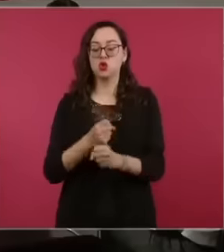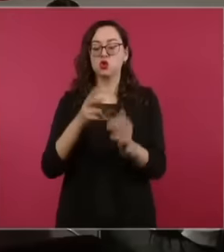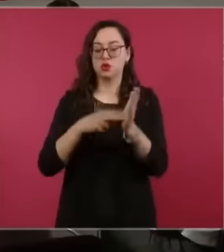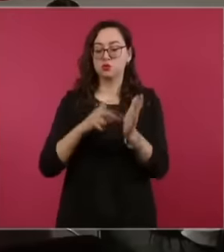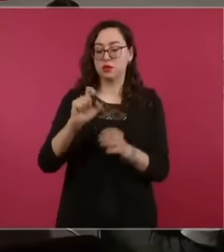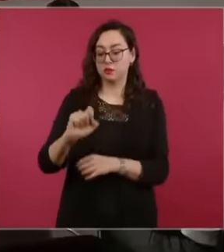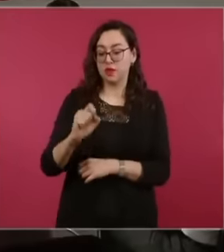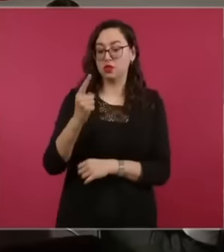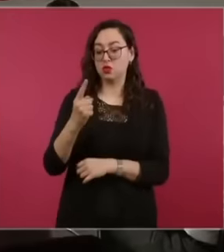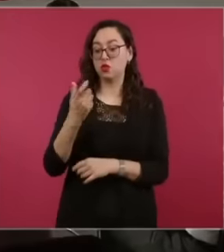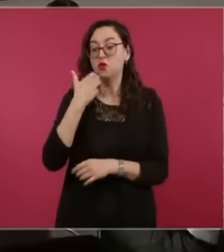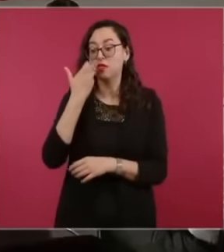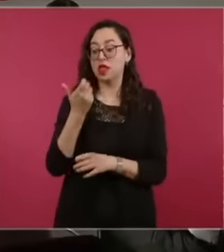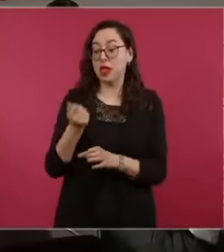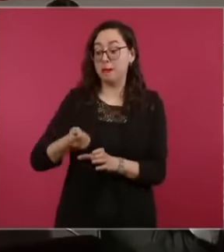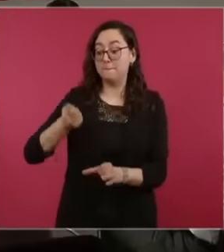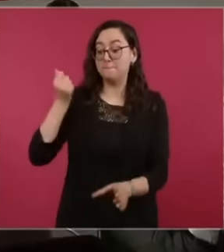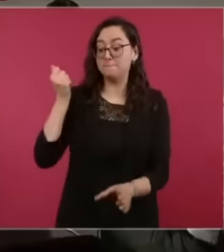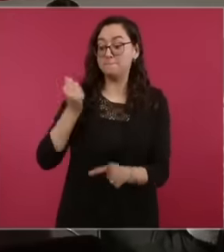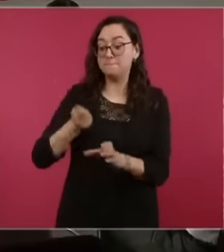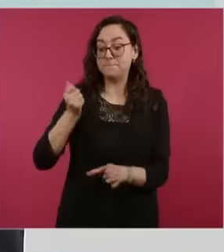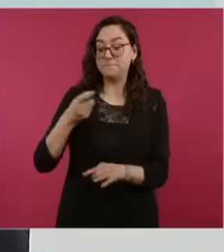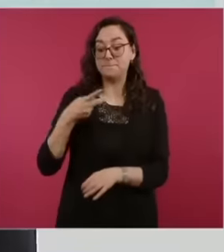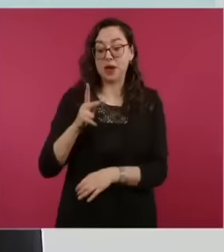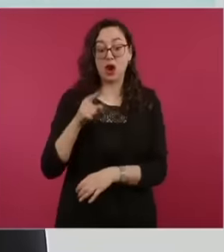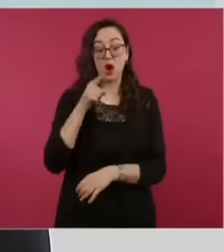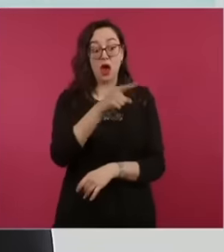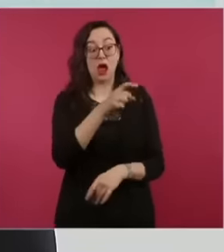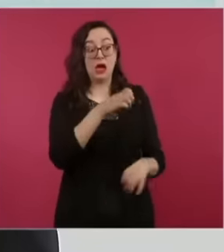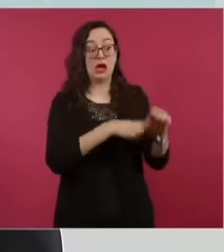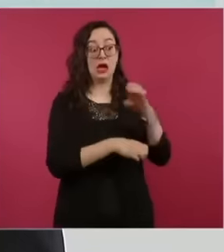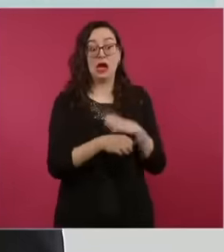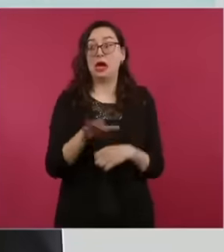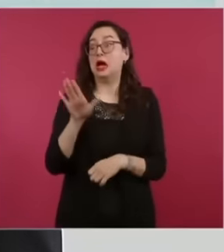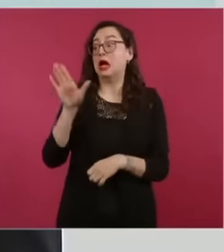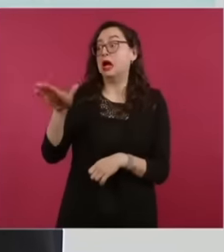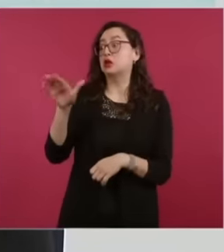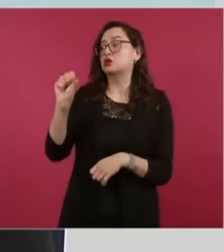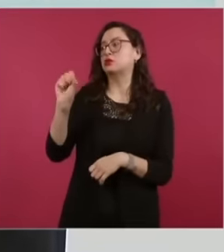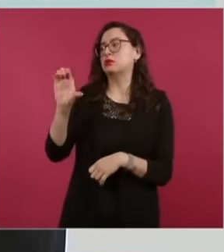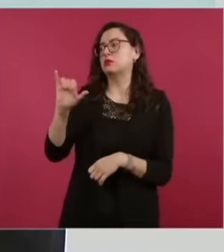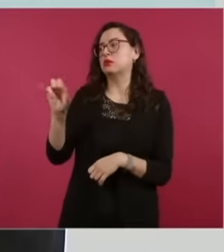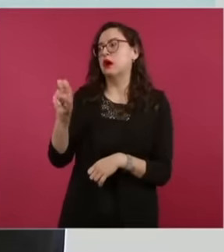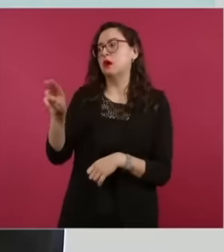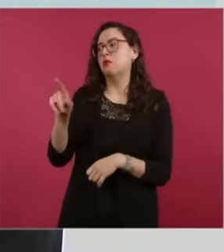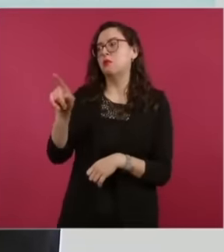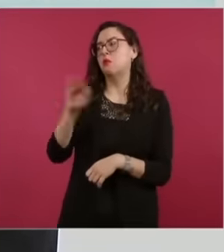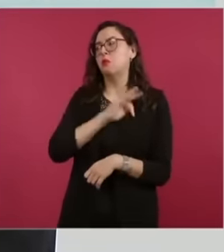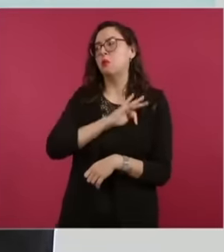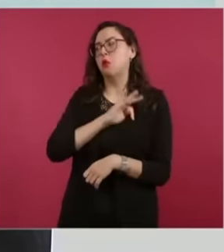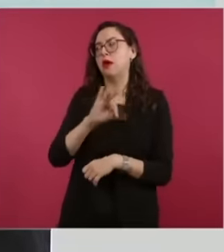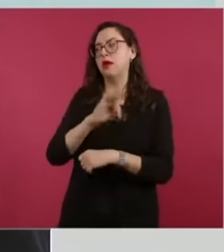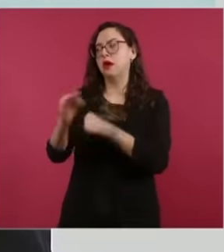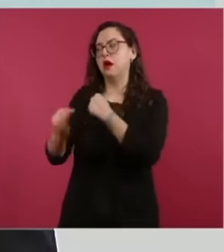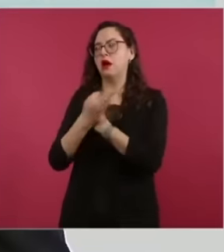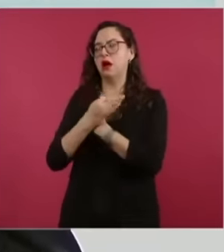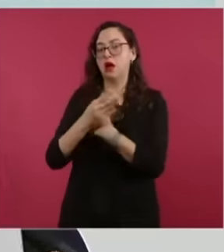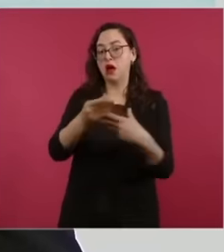because it requested the supreme court to exercise its exceptional power of attraction, thereby